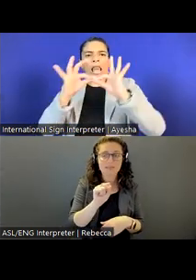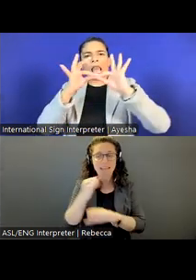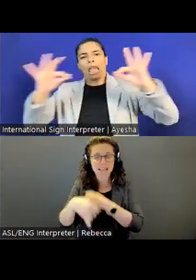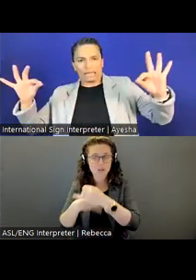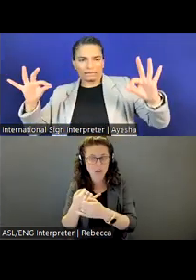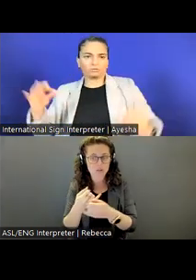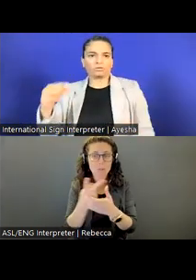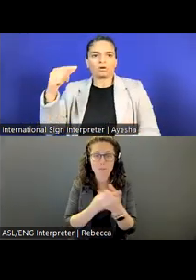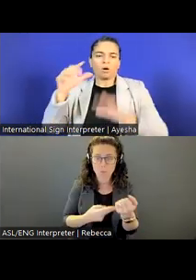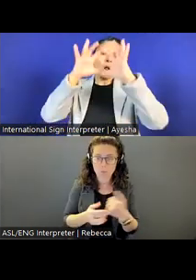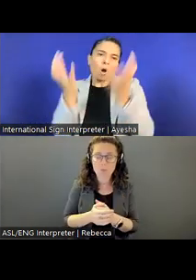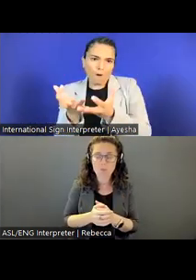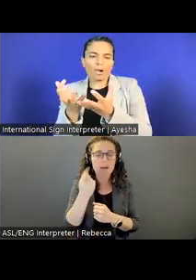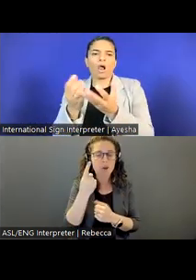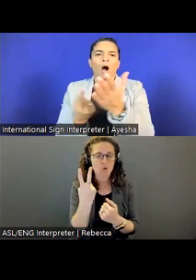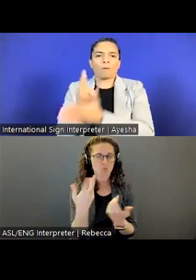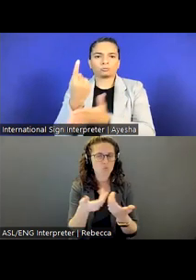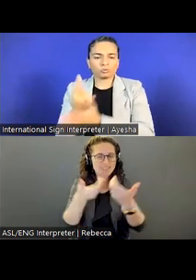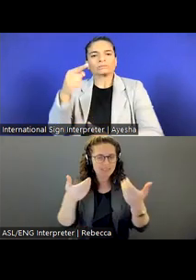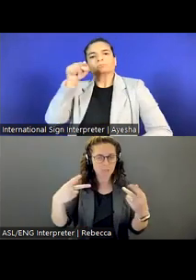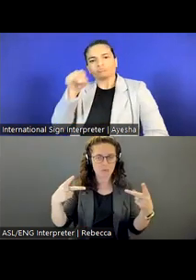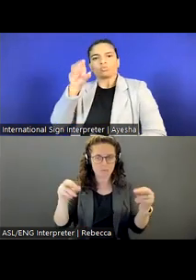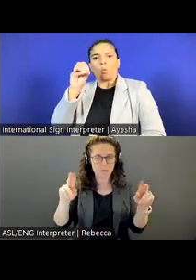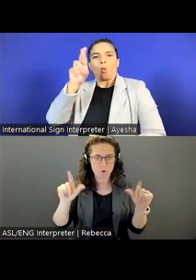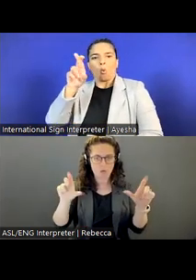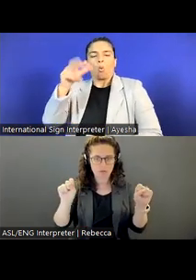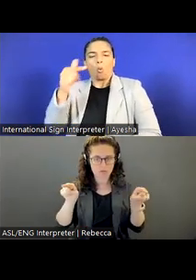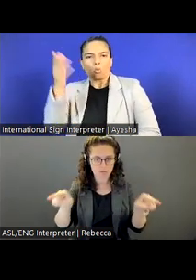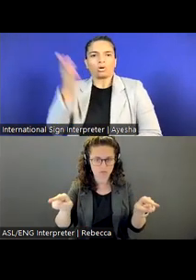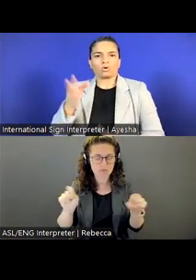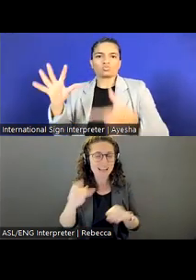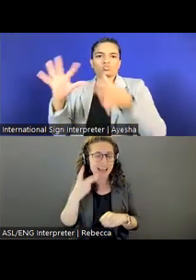There are two separate portals for those. You will find that on our careers site.